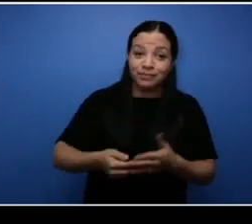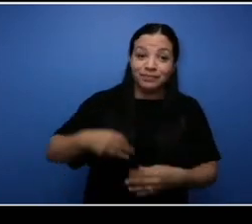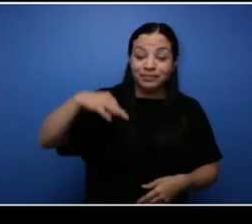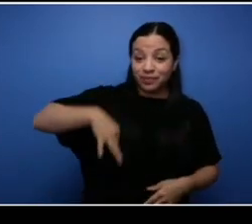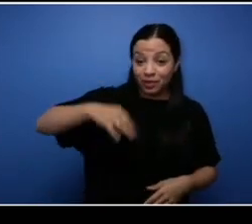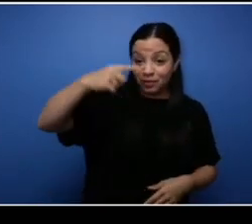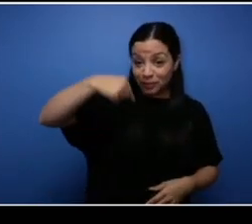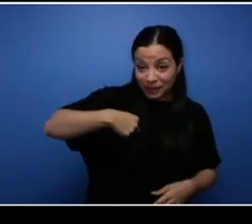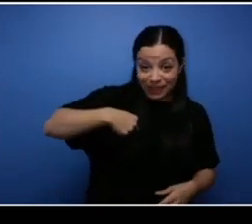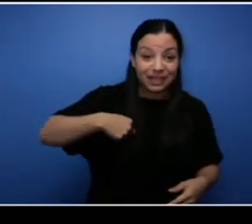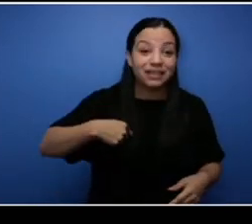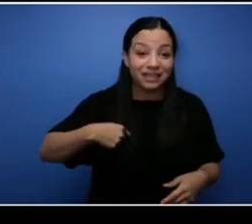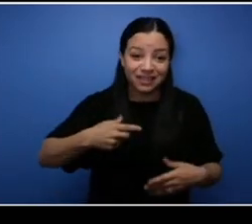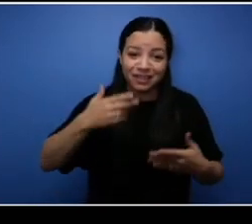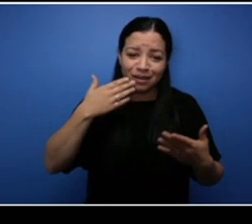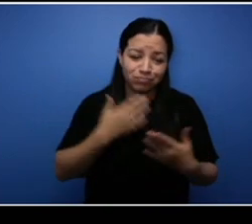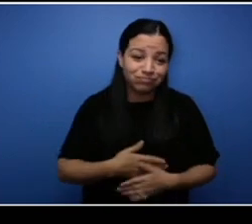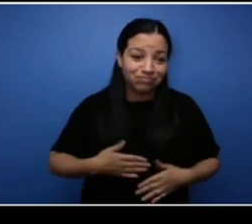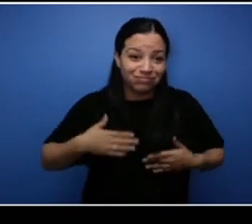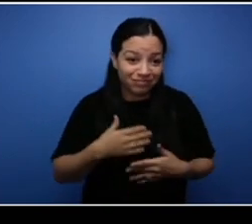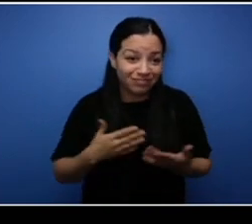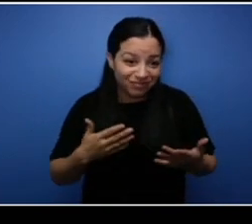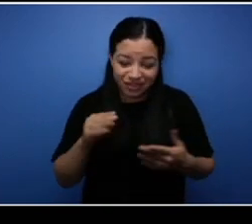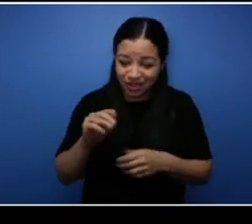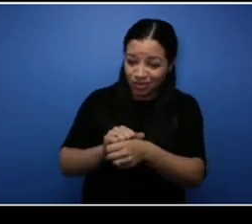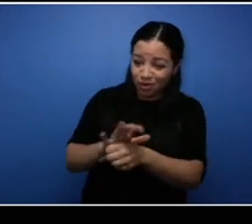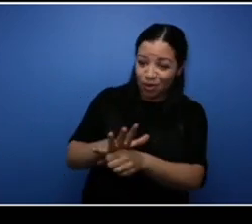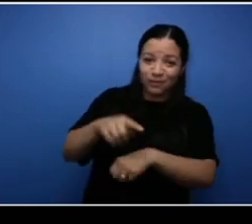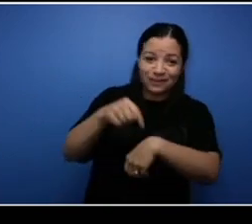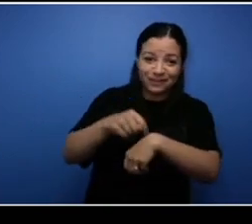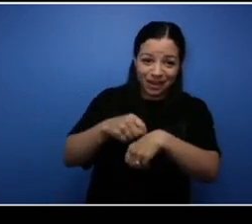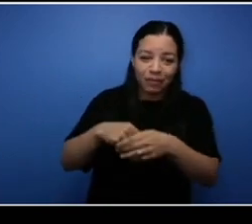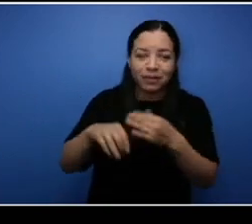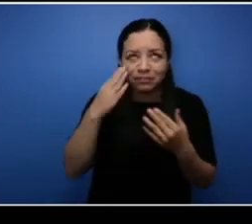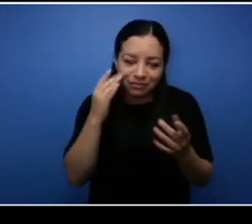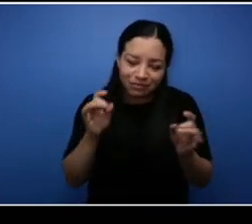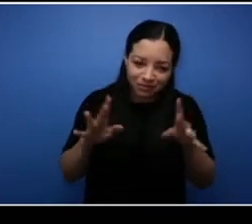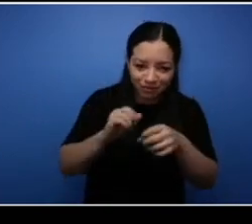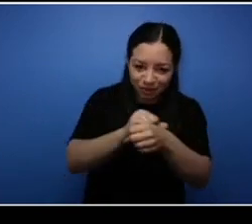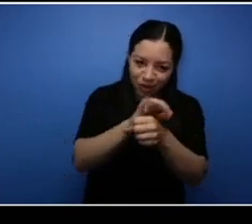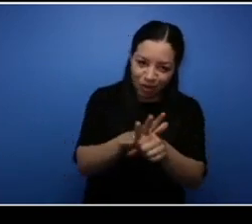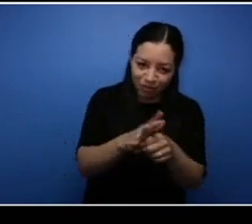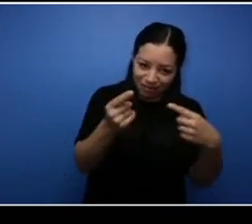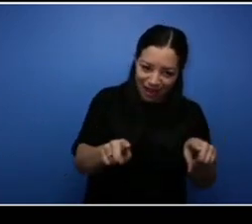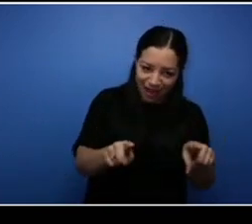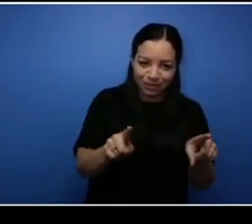very good time during Covid, I mean for as bad as it was, you know it financially it